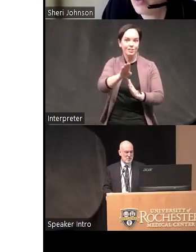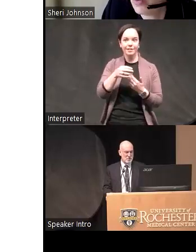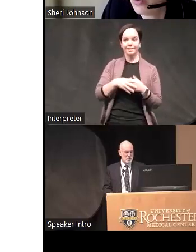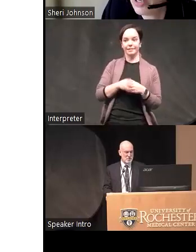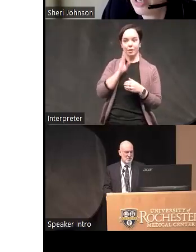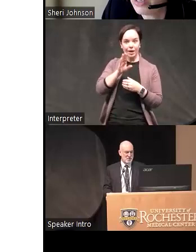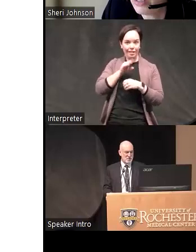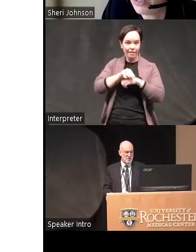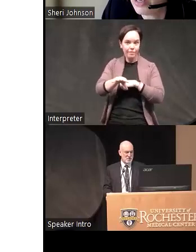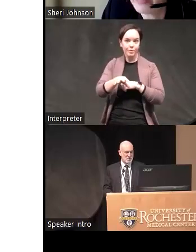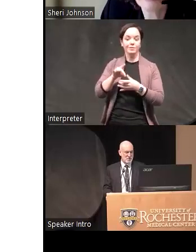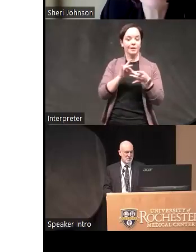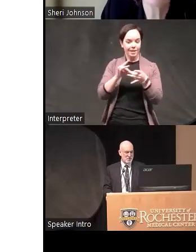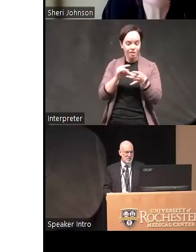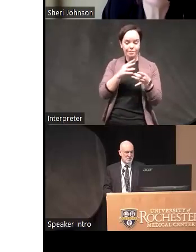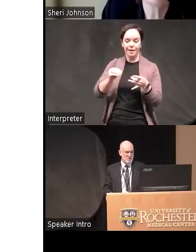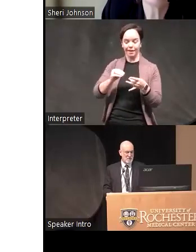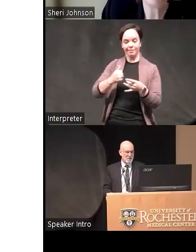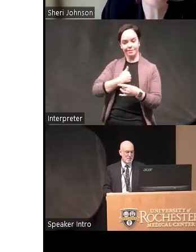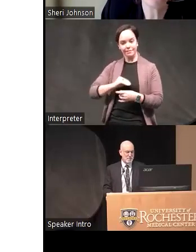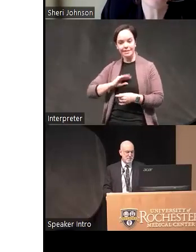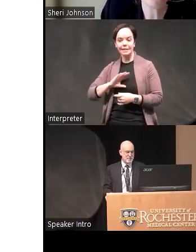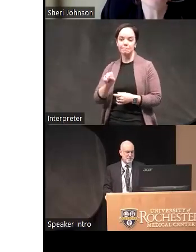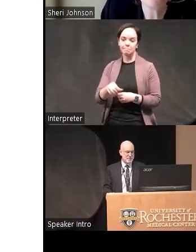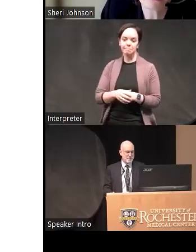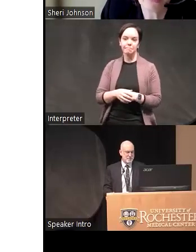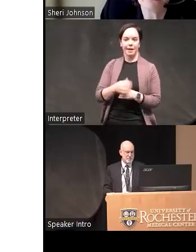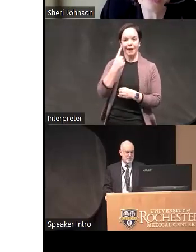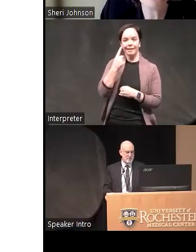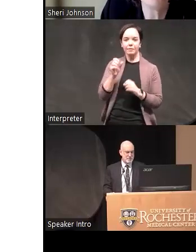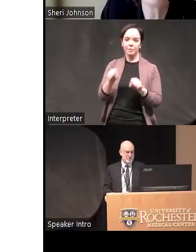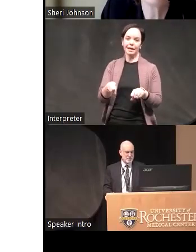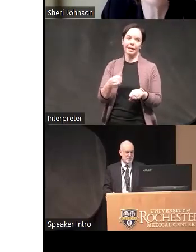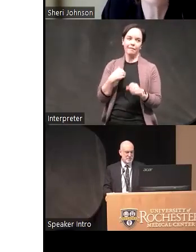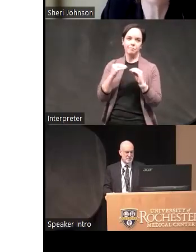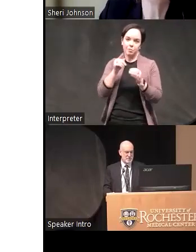what I think there's a lot of room for research on this one of the things that's really struck